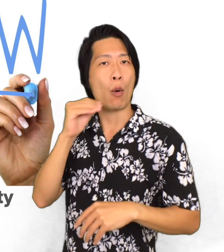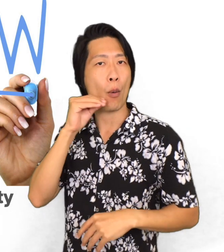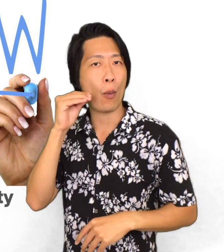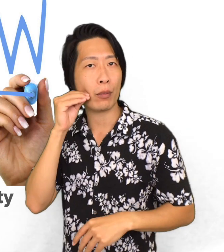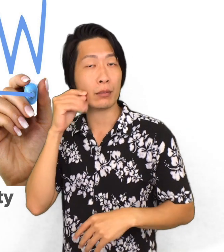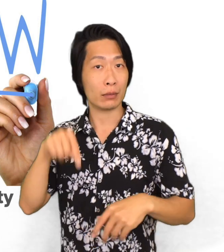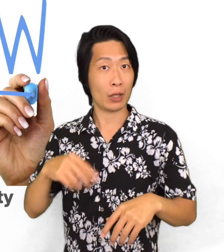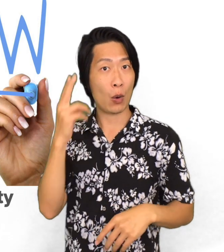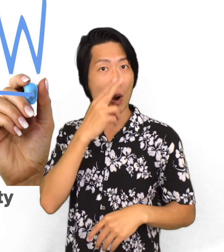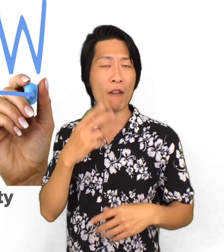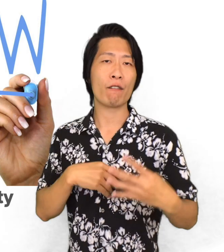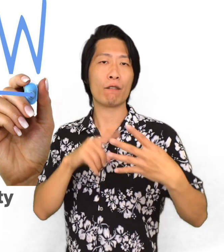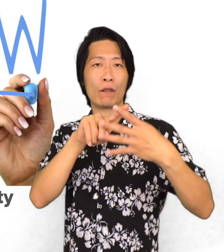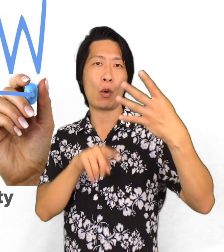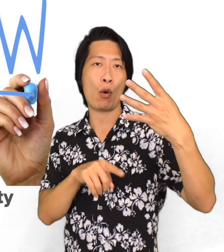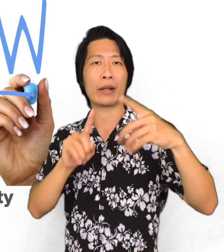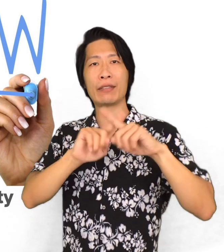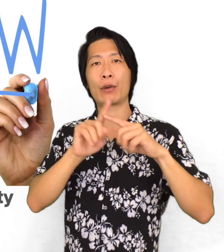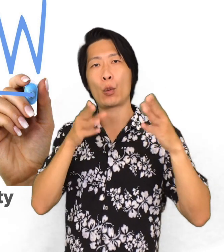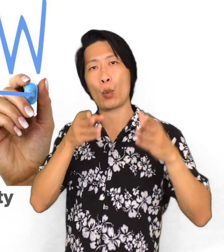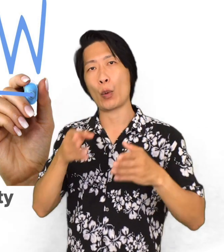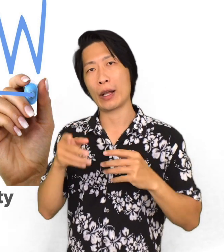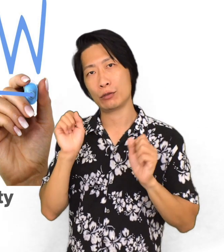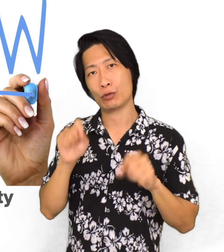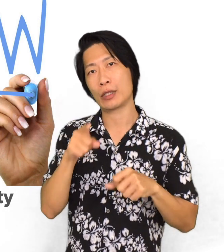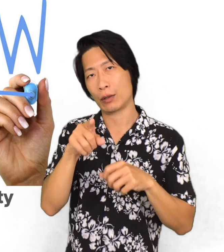In Hawaii, there are 4 common ways to own the property.